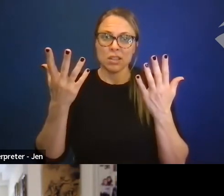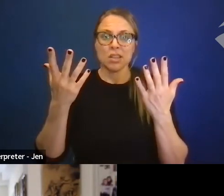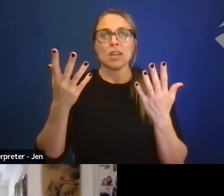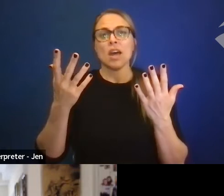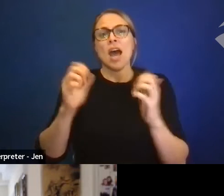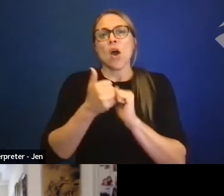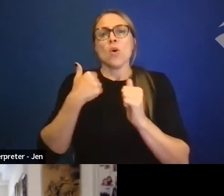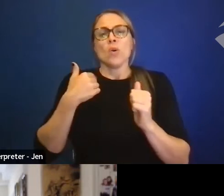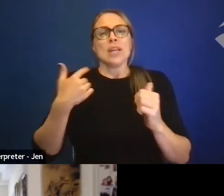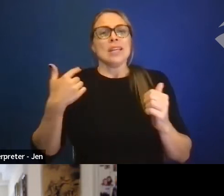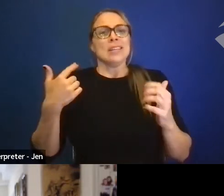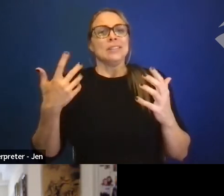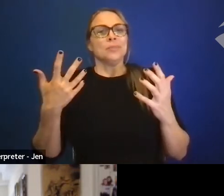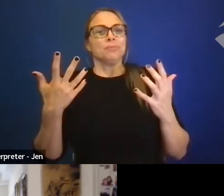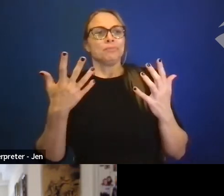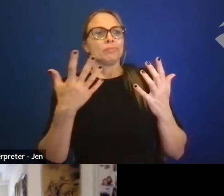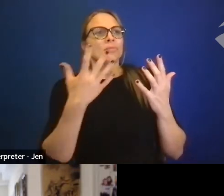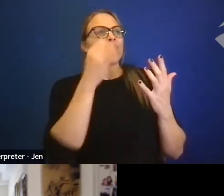from a very limited awareness.